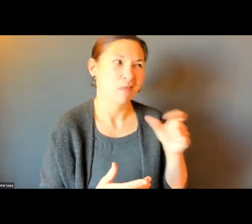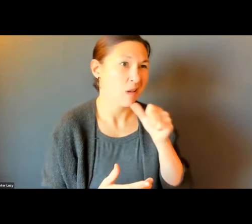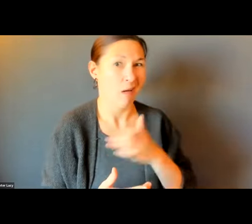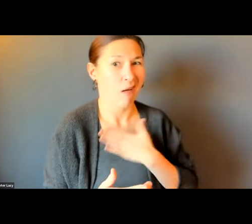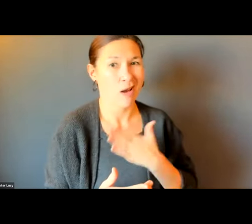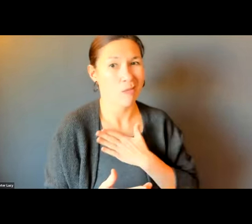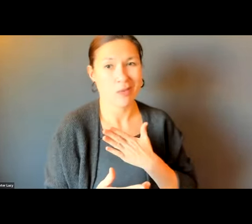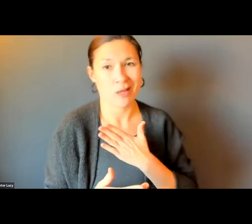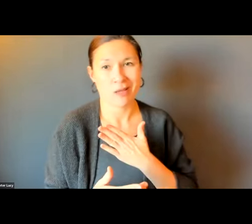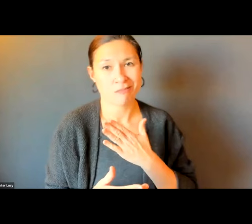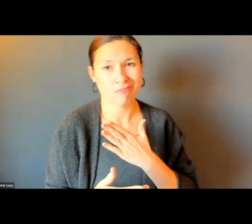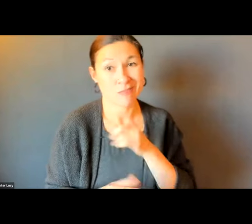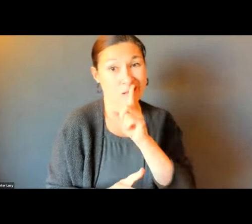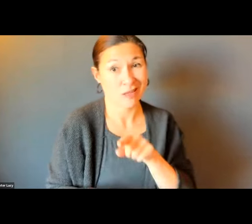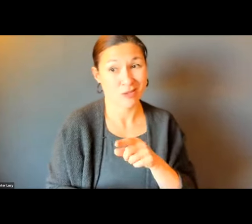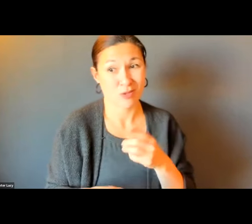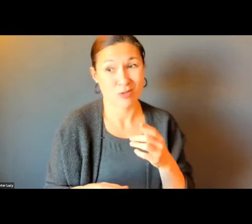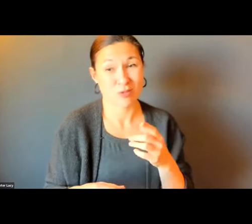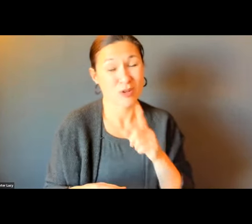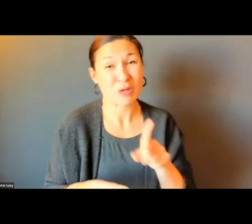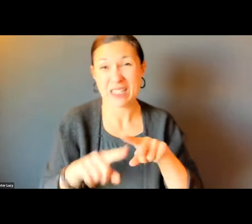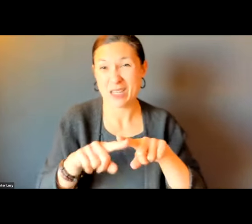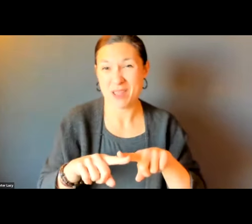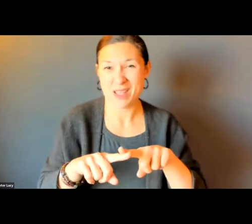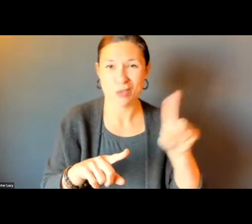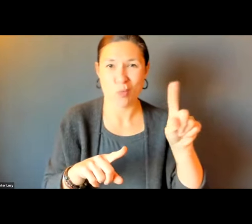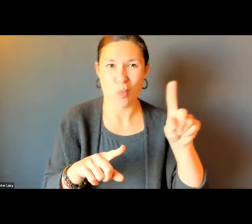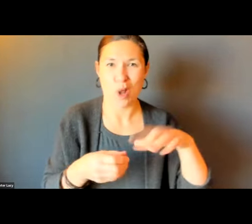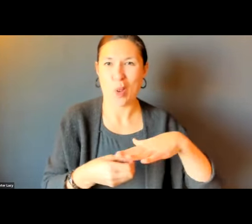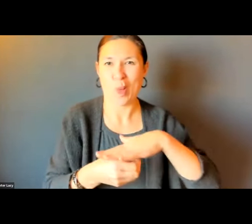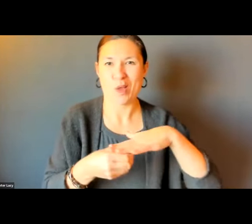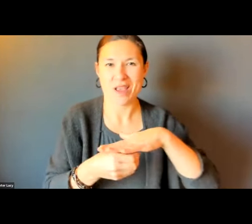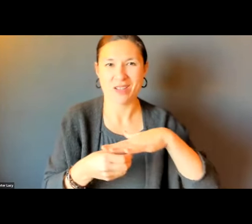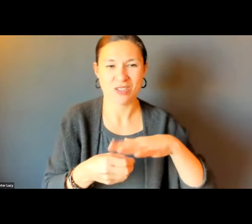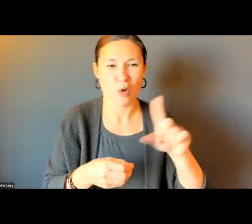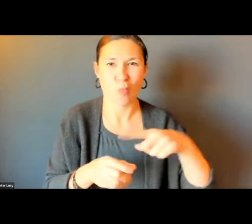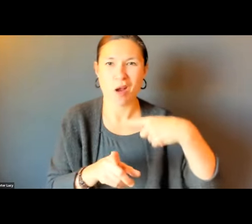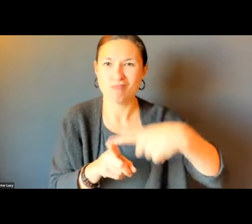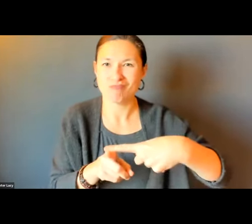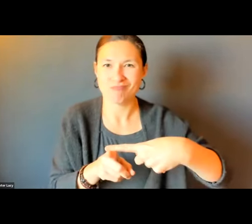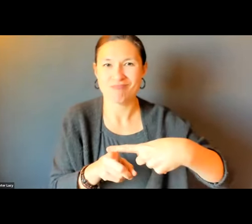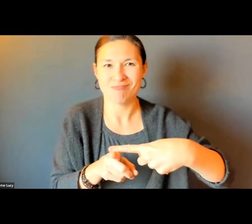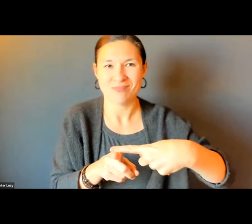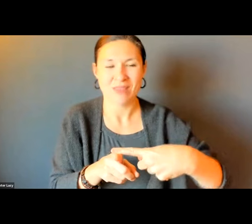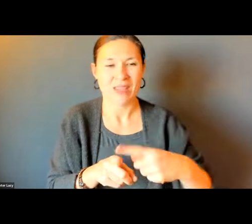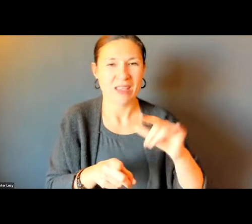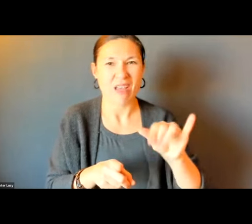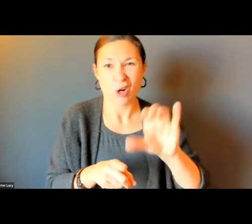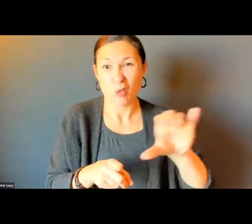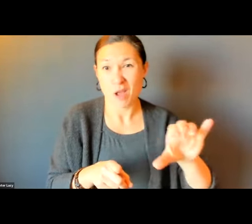I THINK THIS IS GOING TO BE A SOMEWHAT UNSATISFYING ANSWER. IT REALLY